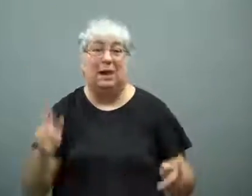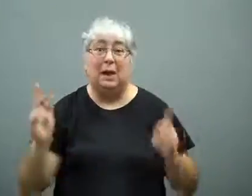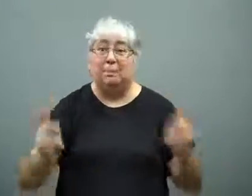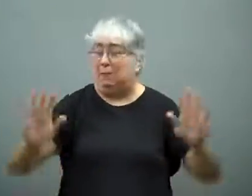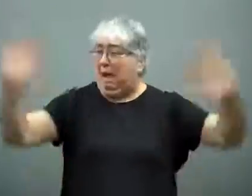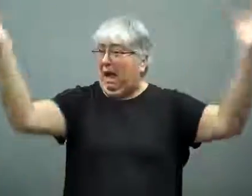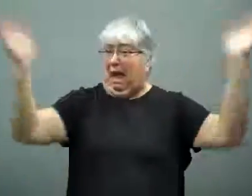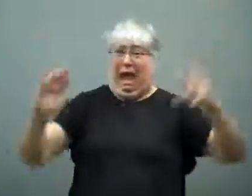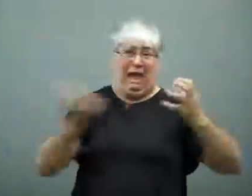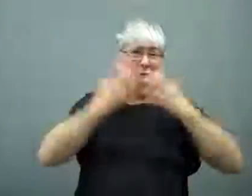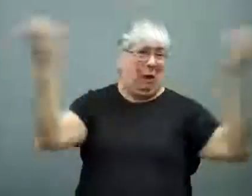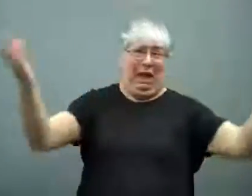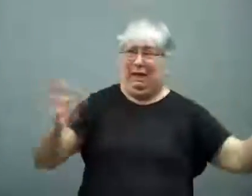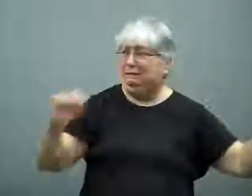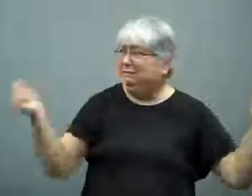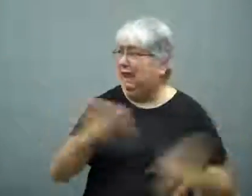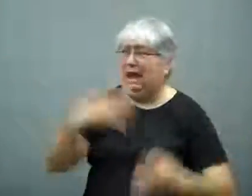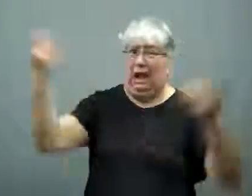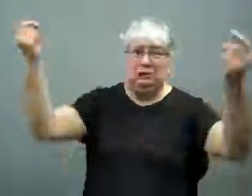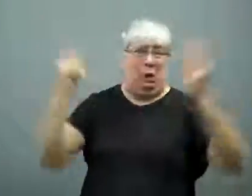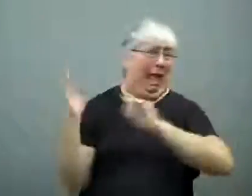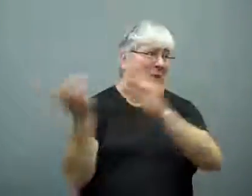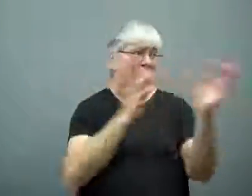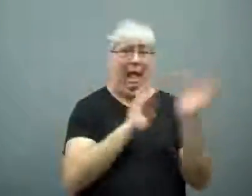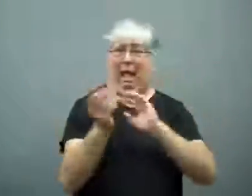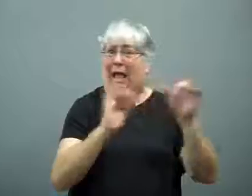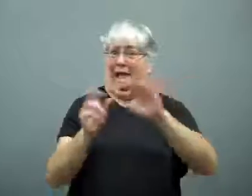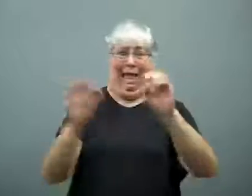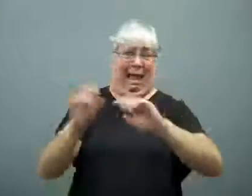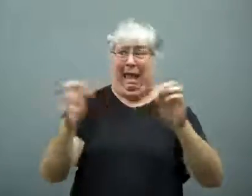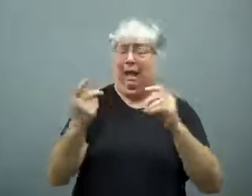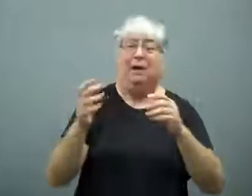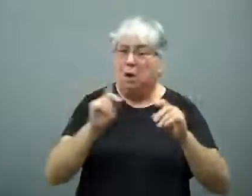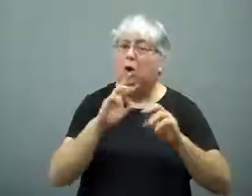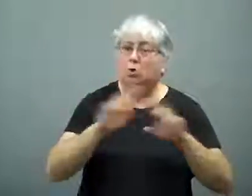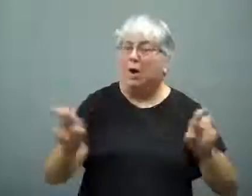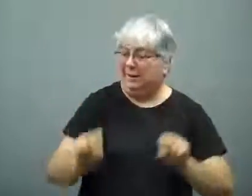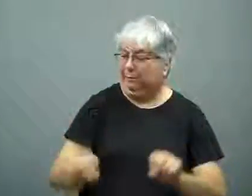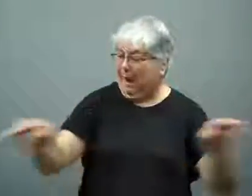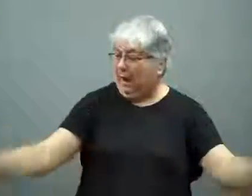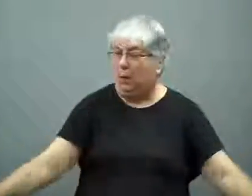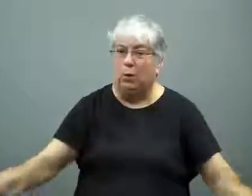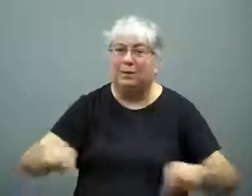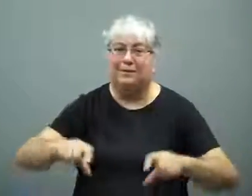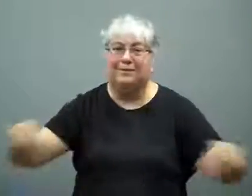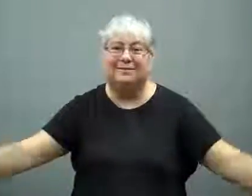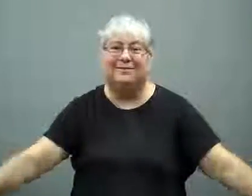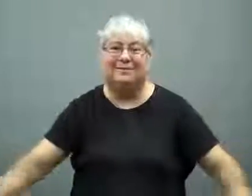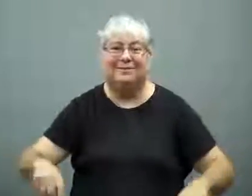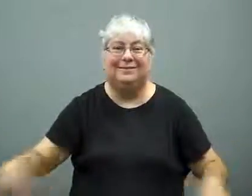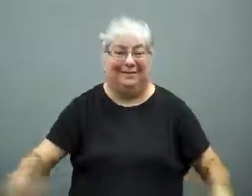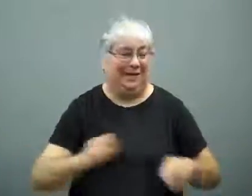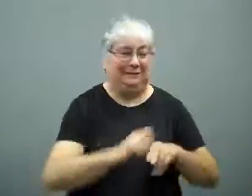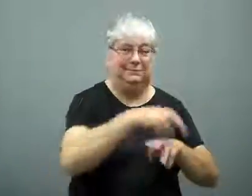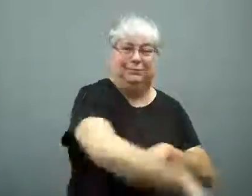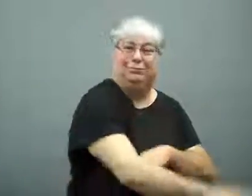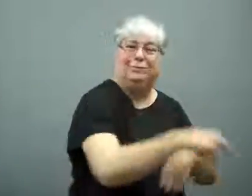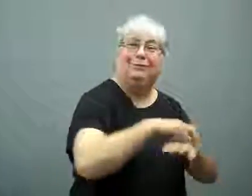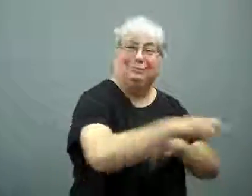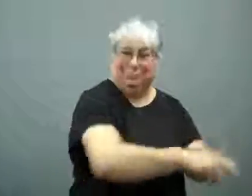People panicked trying to get out of the plane.